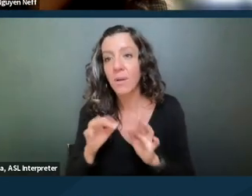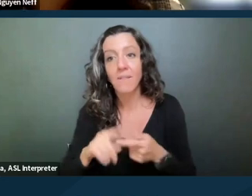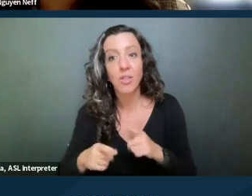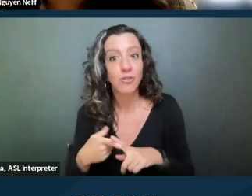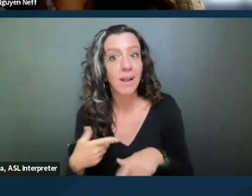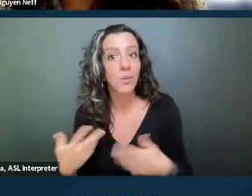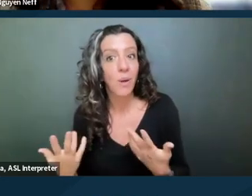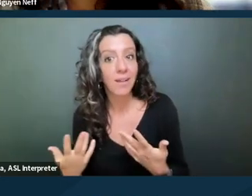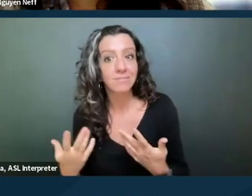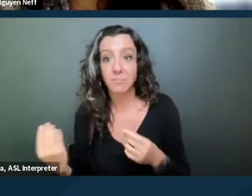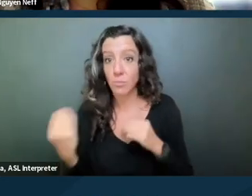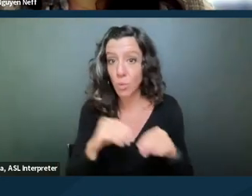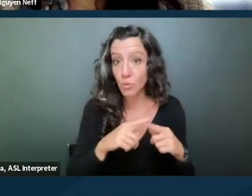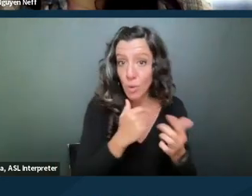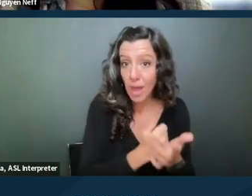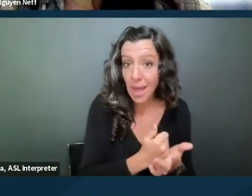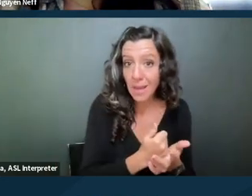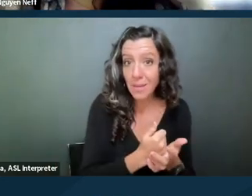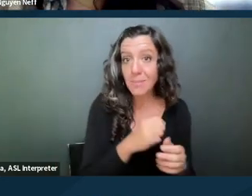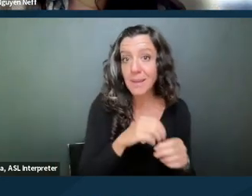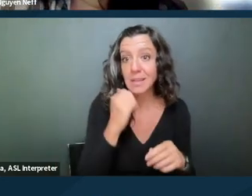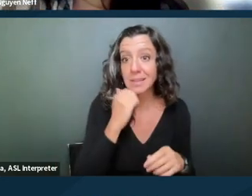was a friend moving into assist in her day-to-day activities?